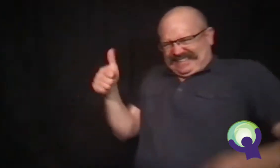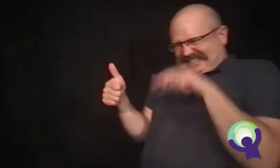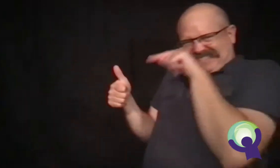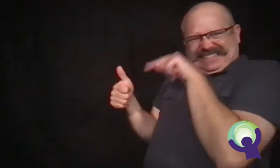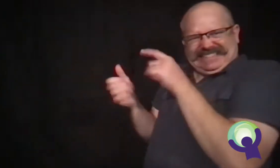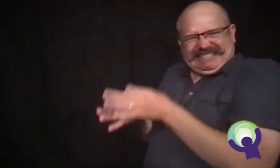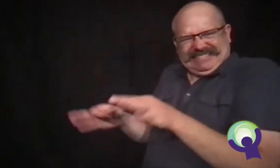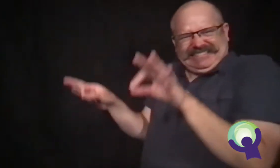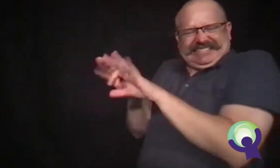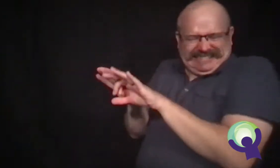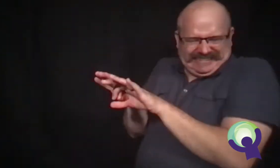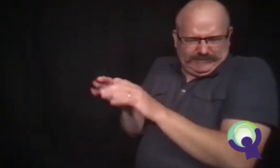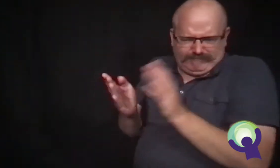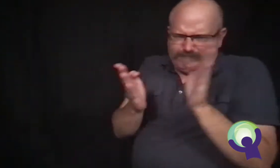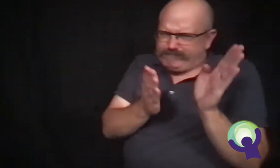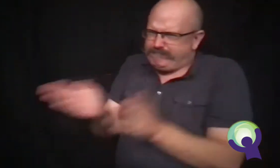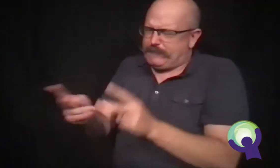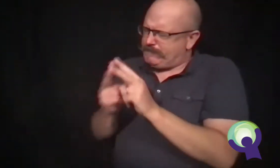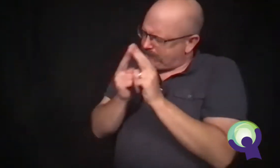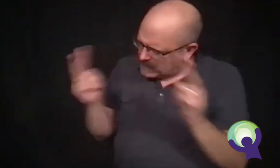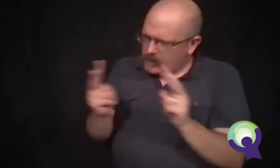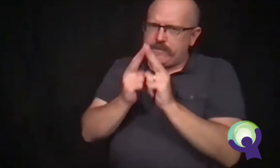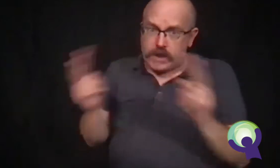something very important.